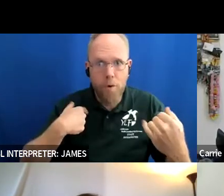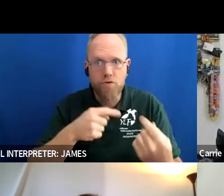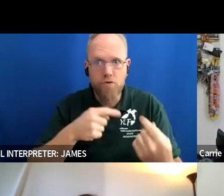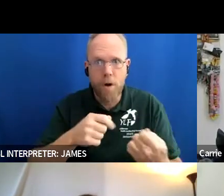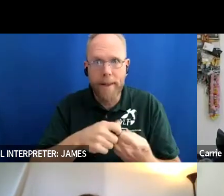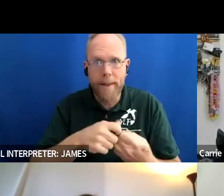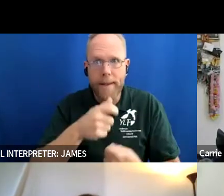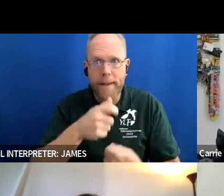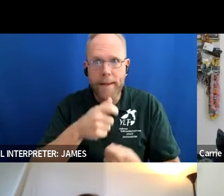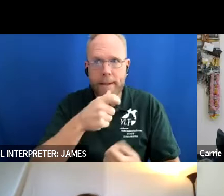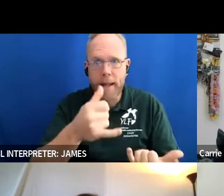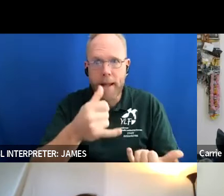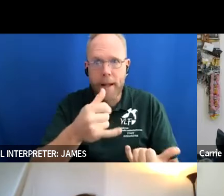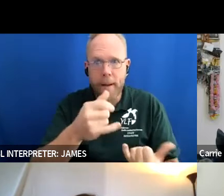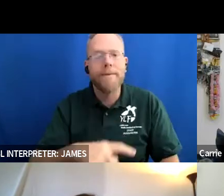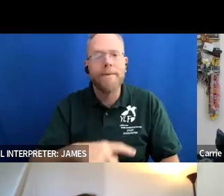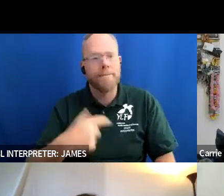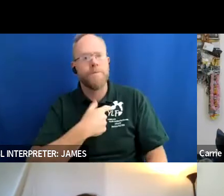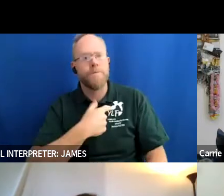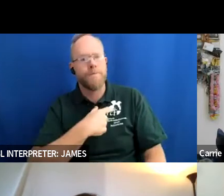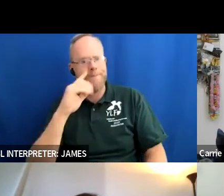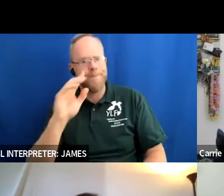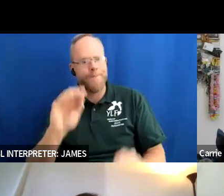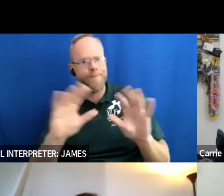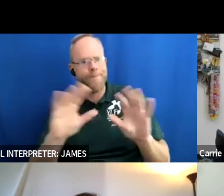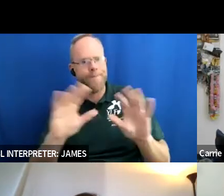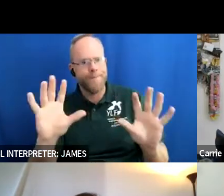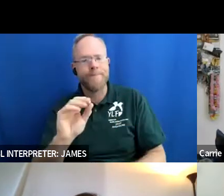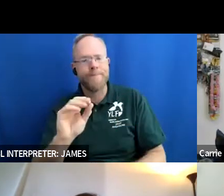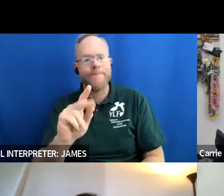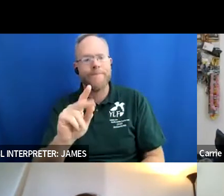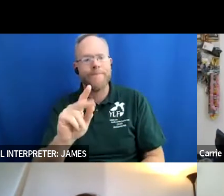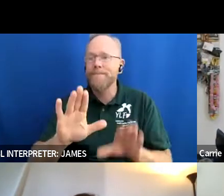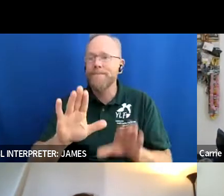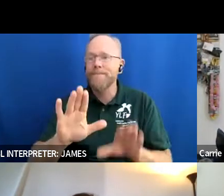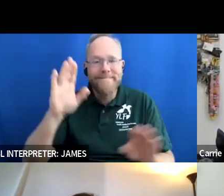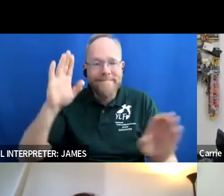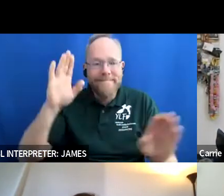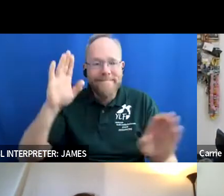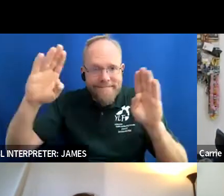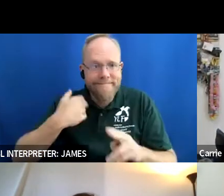yeah i think we can hear you we can hear you okay great uh hello everyone my name is nathan turner